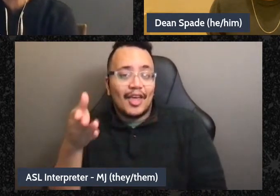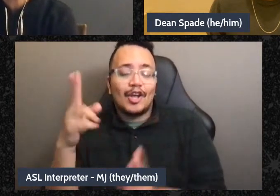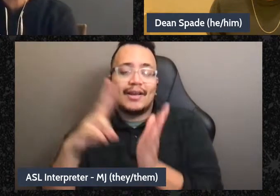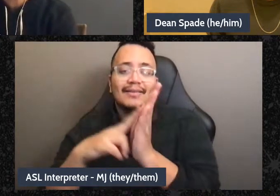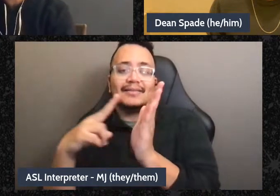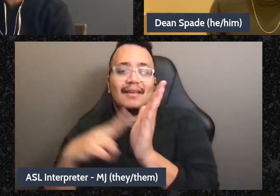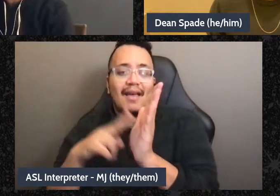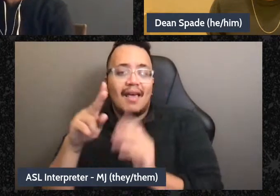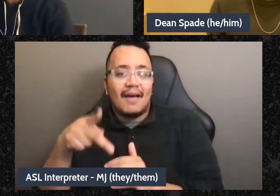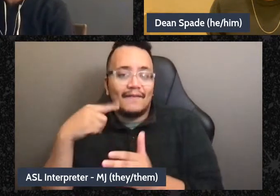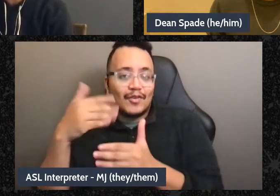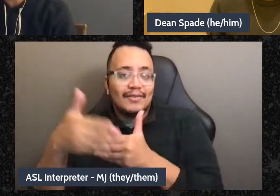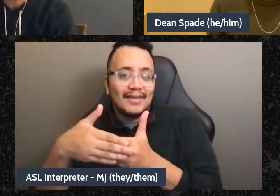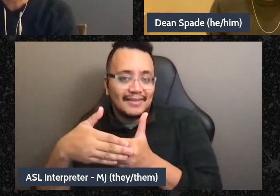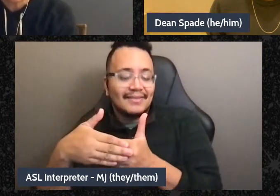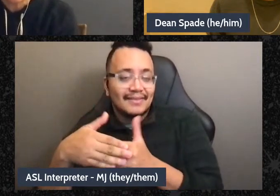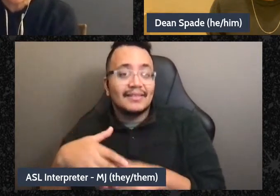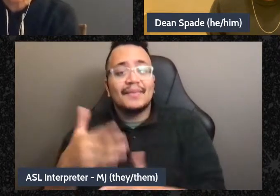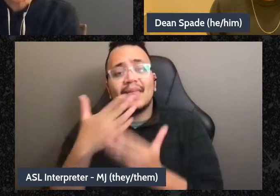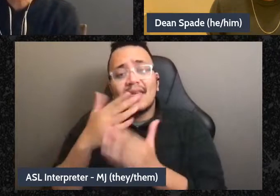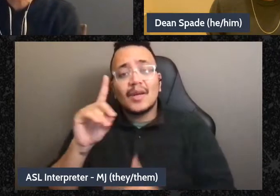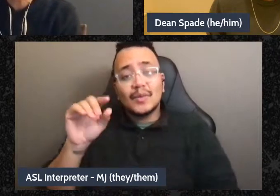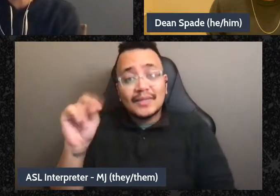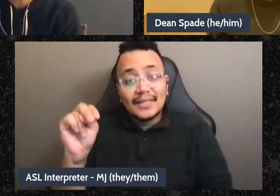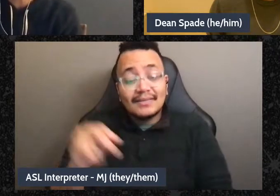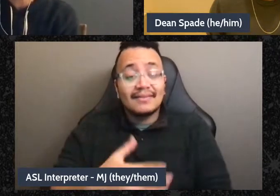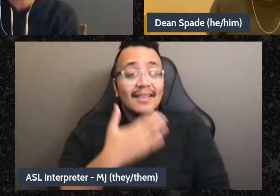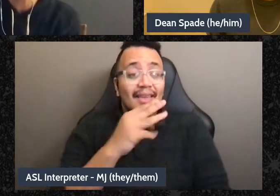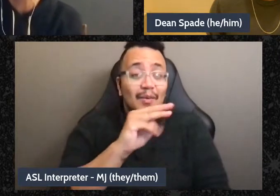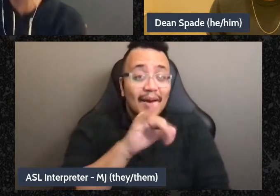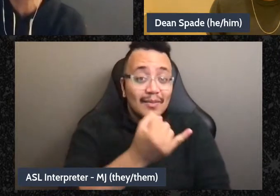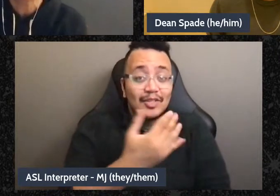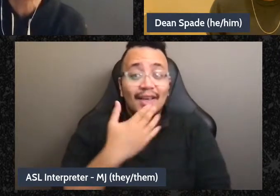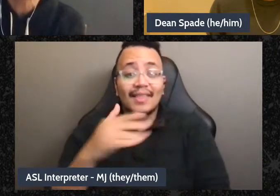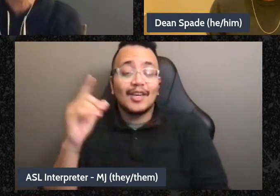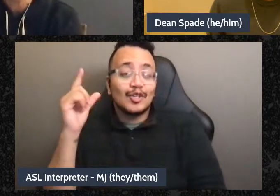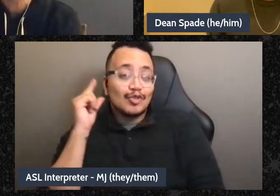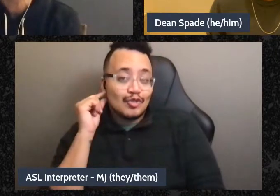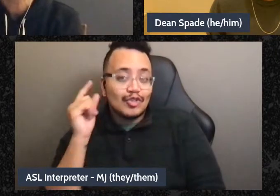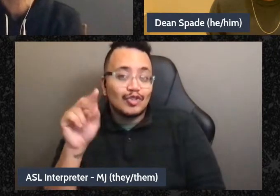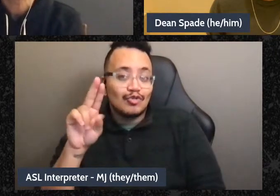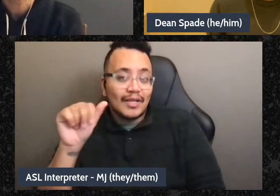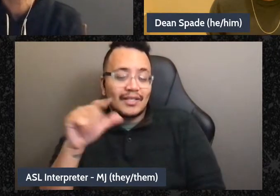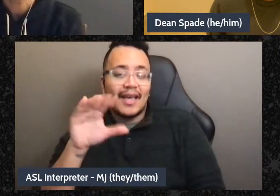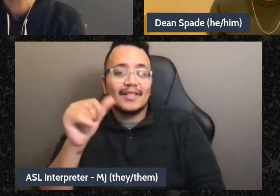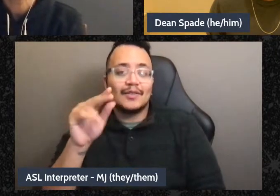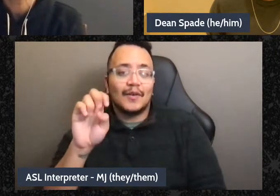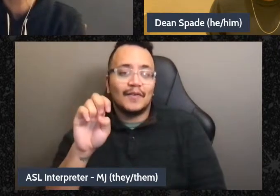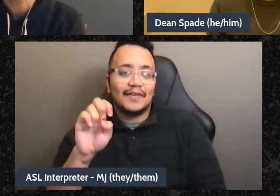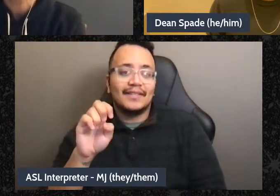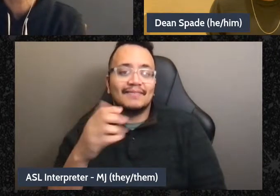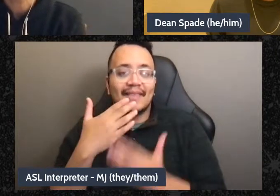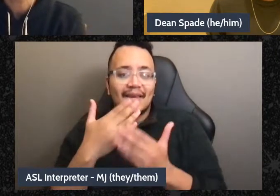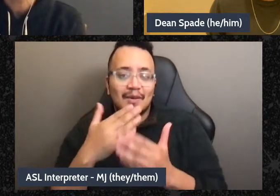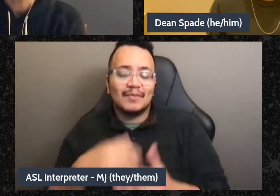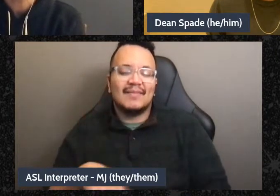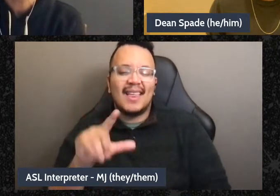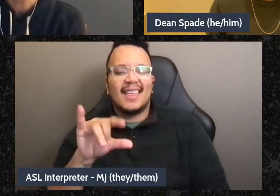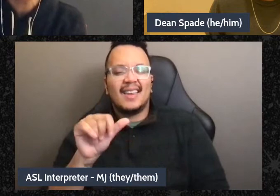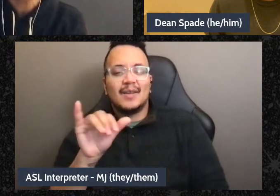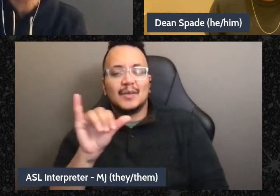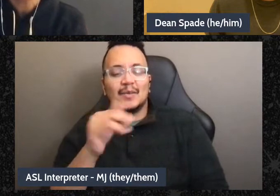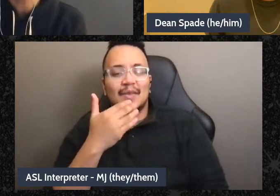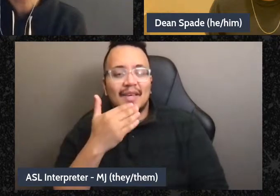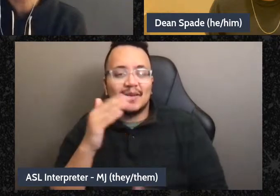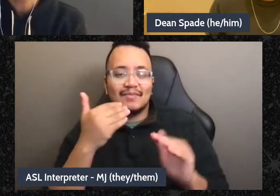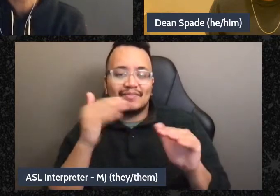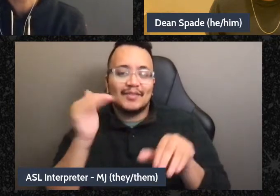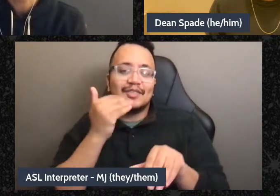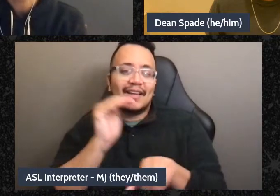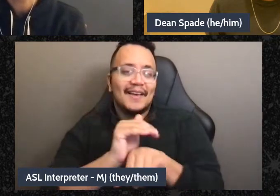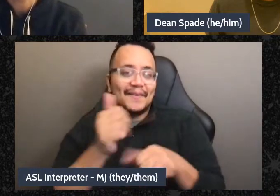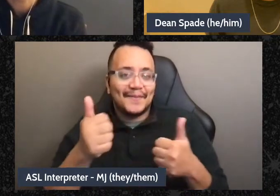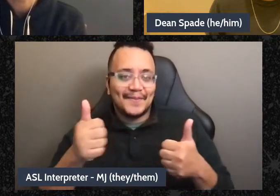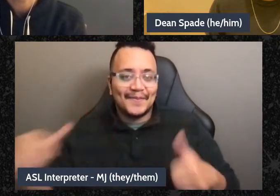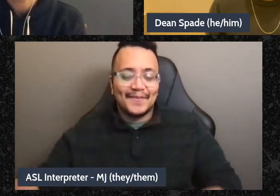and thank you again Dean, MJ, Tricia, Lydia Sophie, thanks everybody, good night.